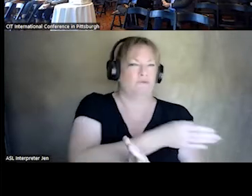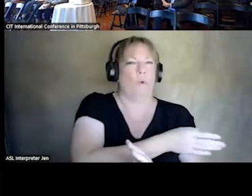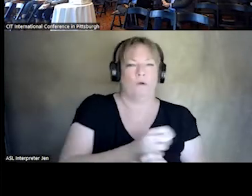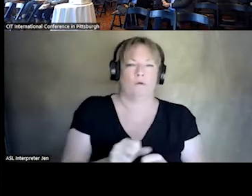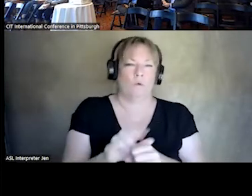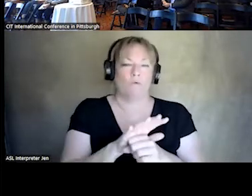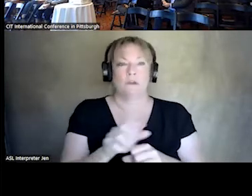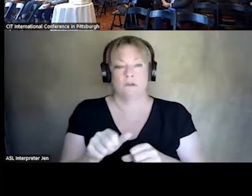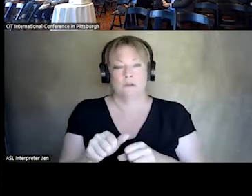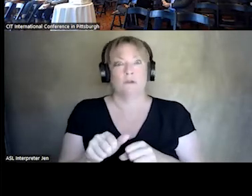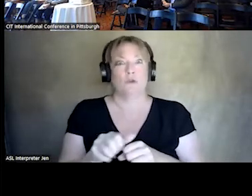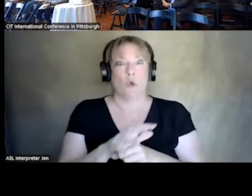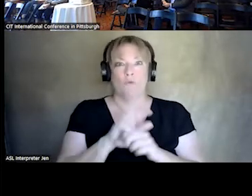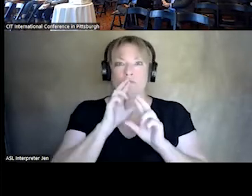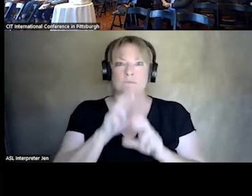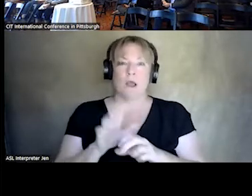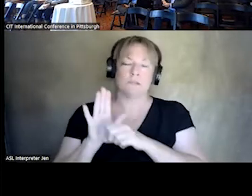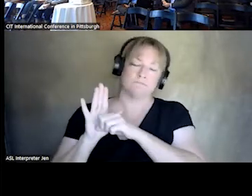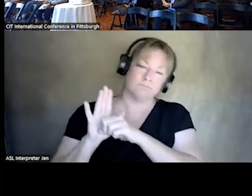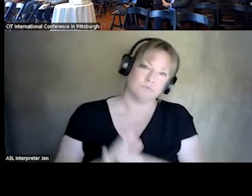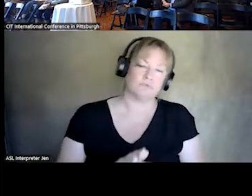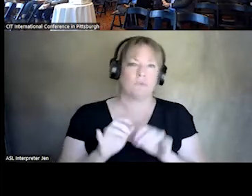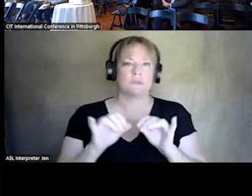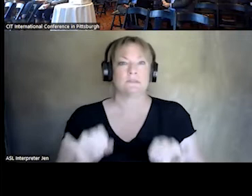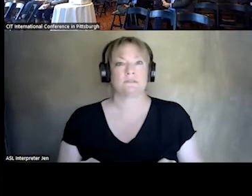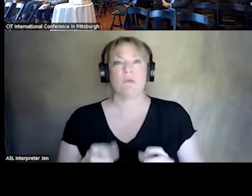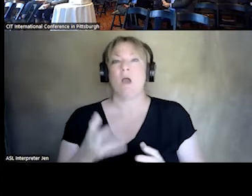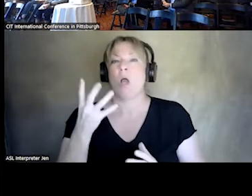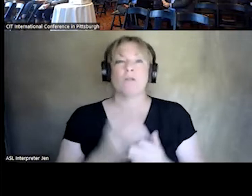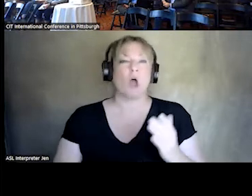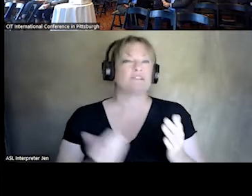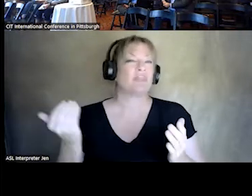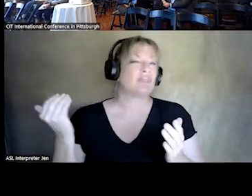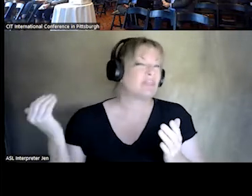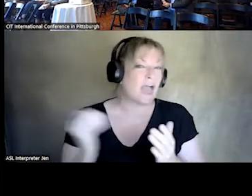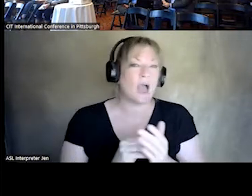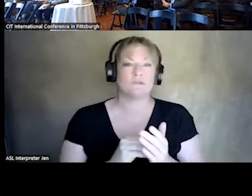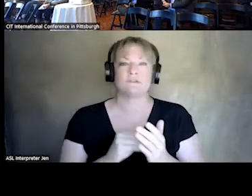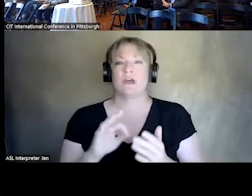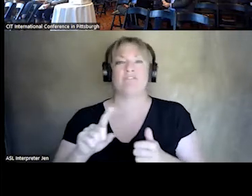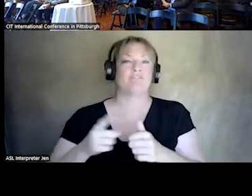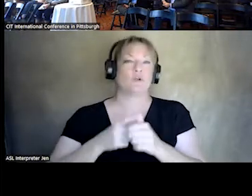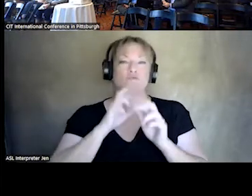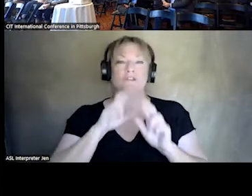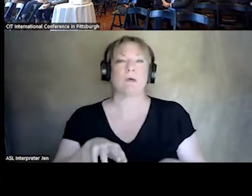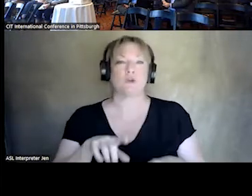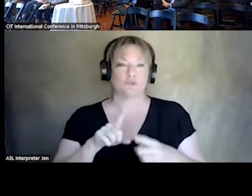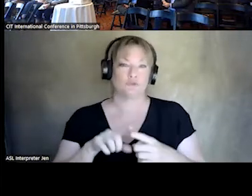PUT INCREDIBLE STRESS ON OUR SYSTEM. WE LOST THOUSANDS OF FIRST RESPONDERS TO COVID. AND,